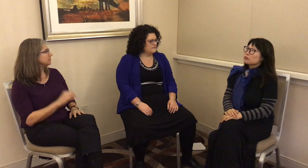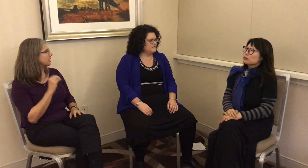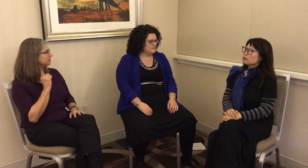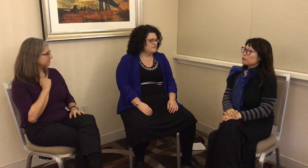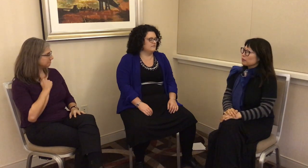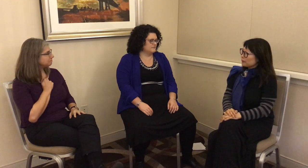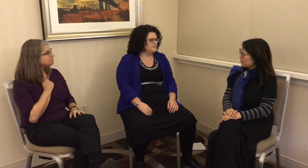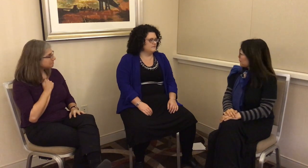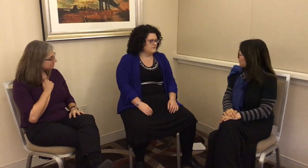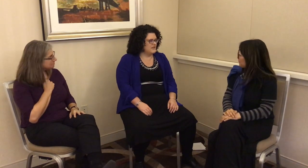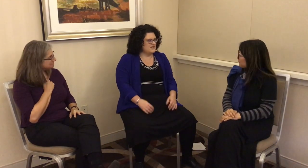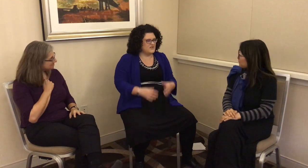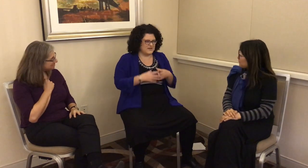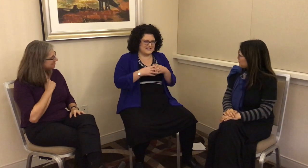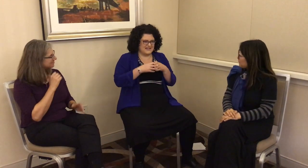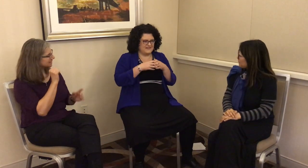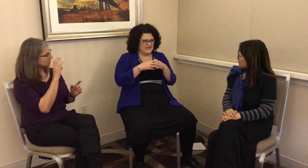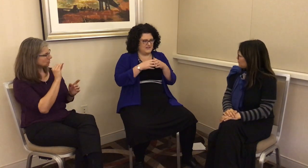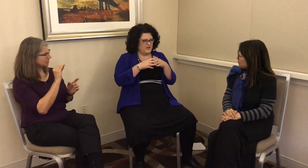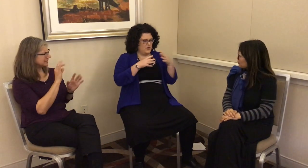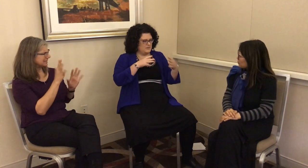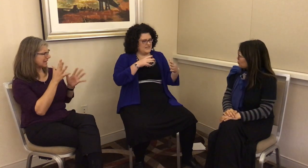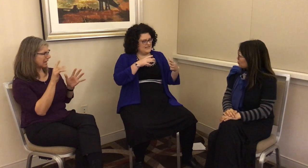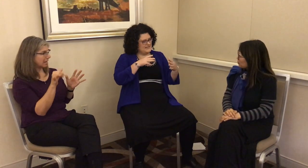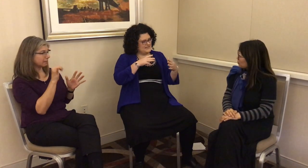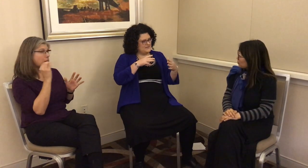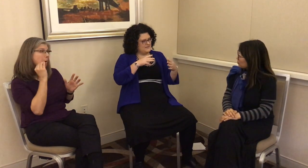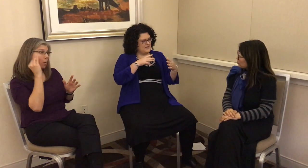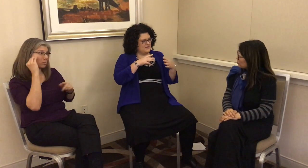same time. G: Is it kind of like the home sign system